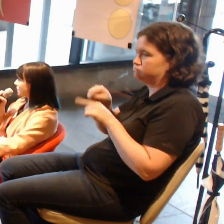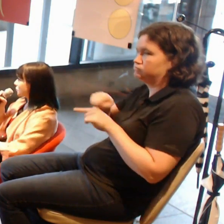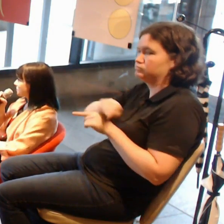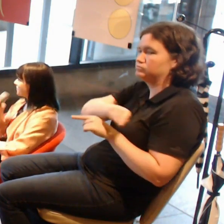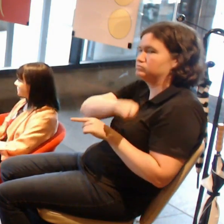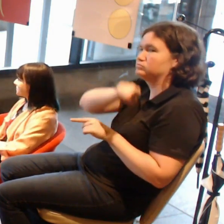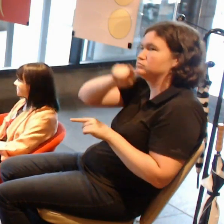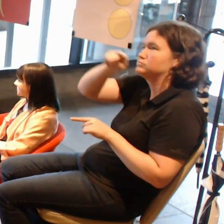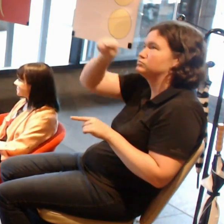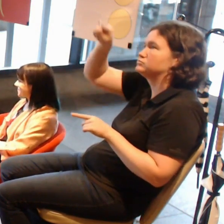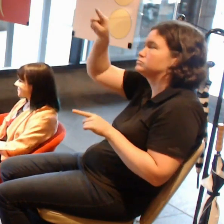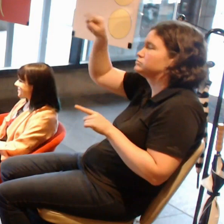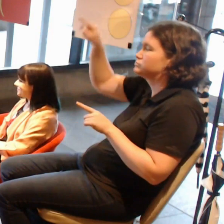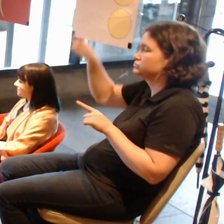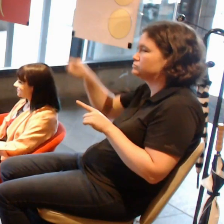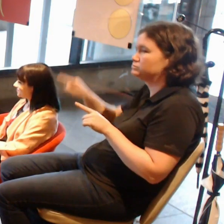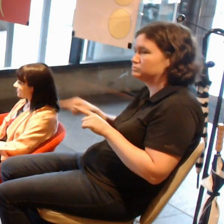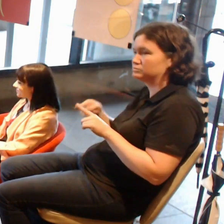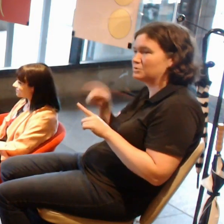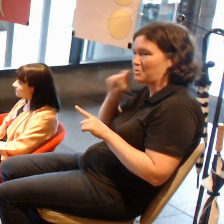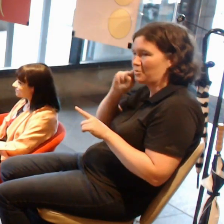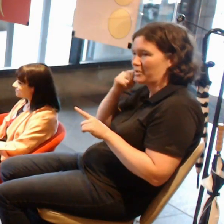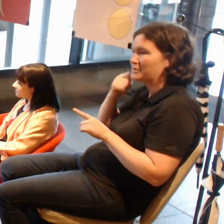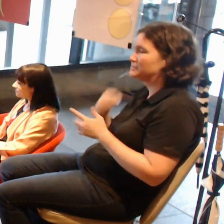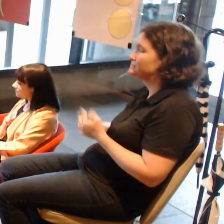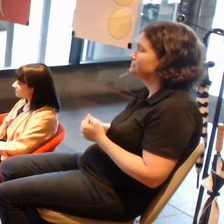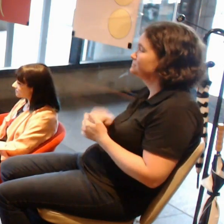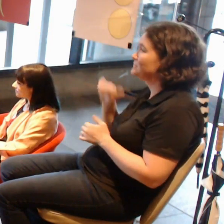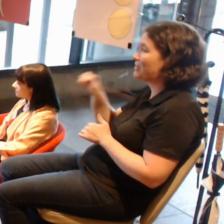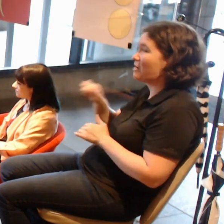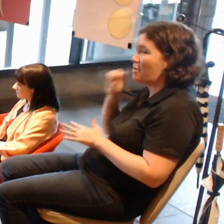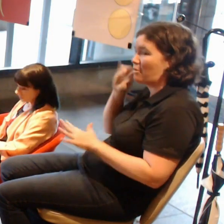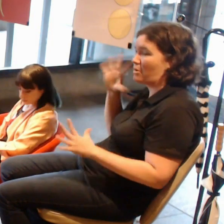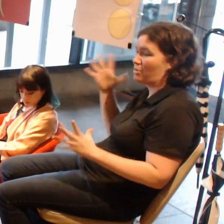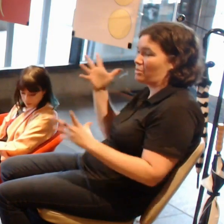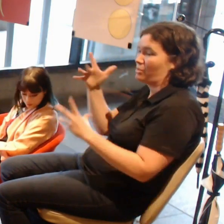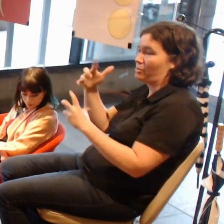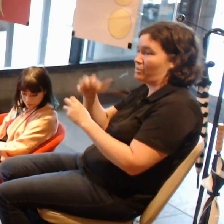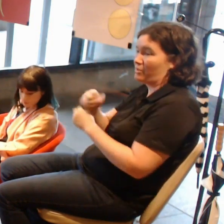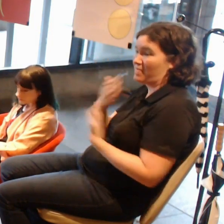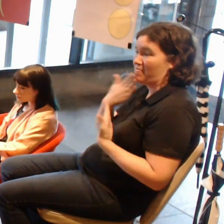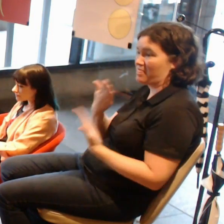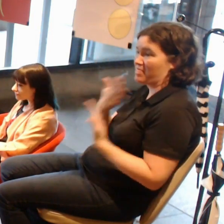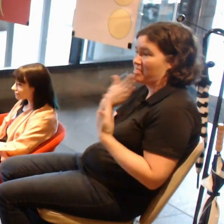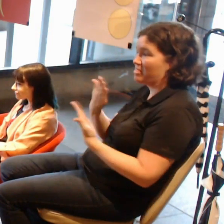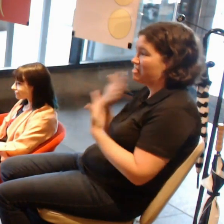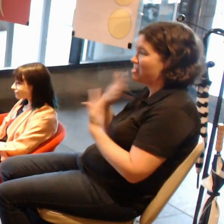Cool. I think we'll wrap it up there. Thank you all for joining us.